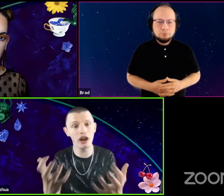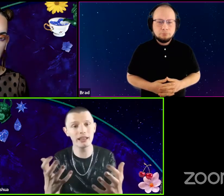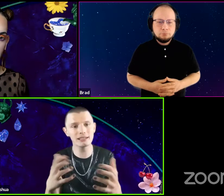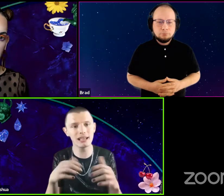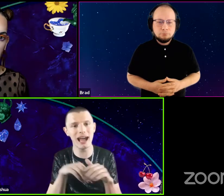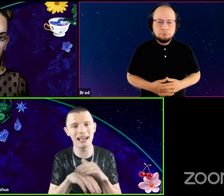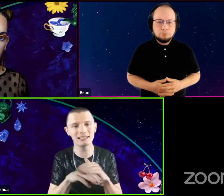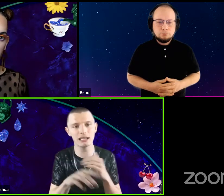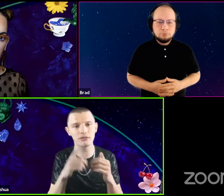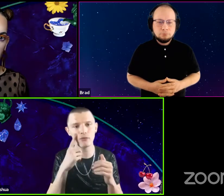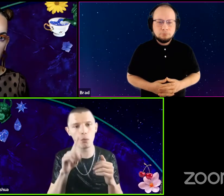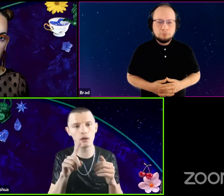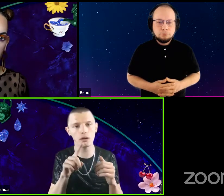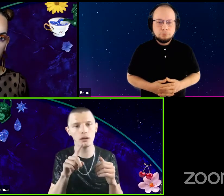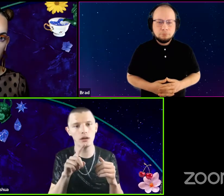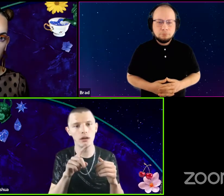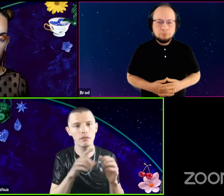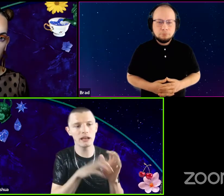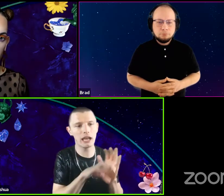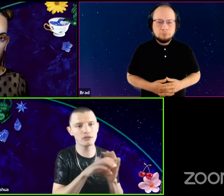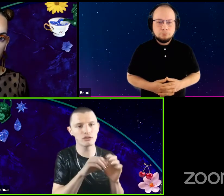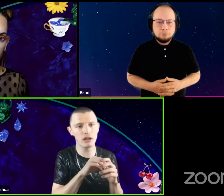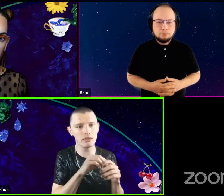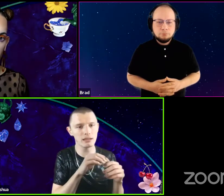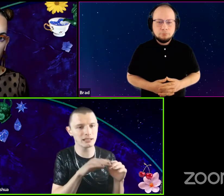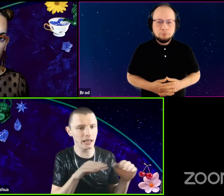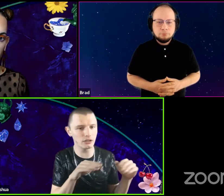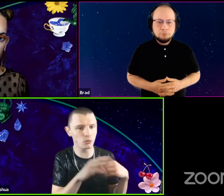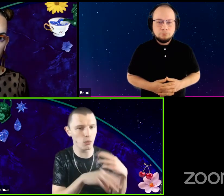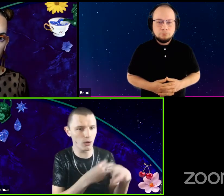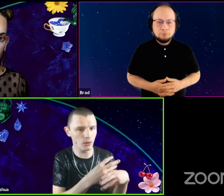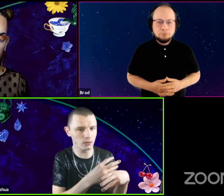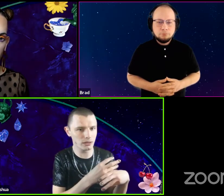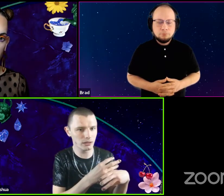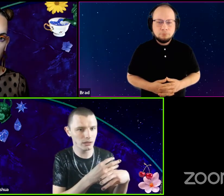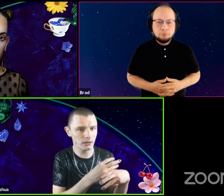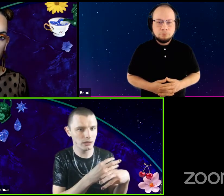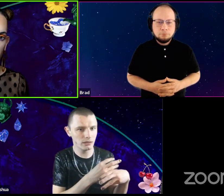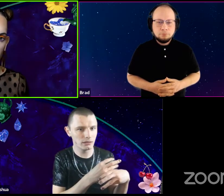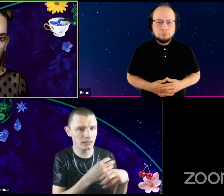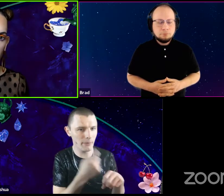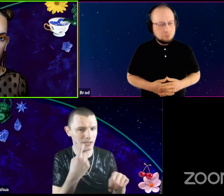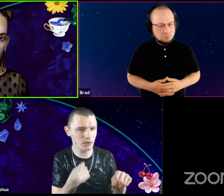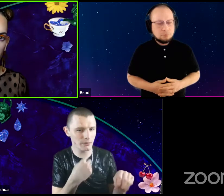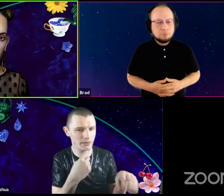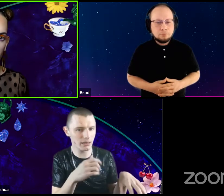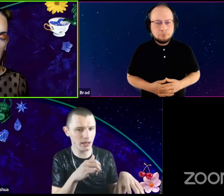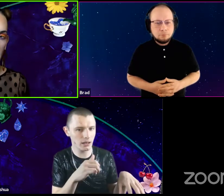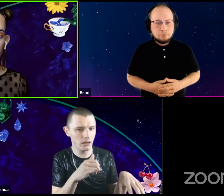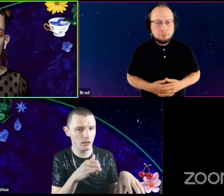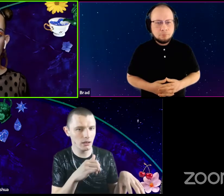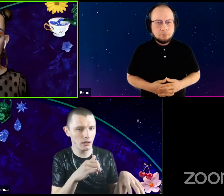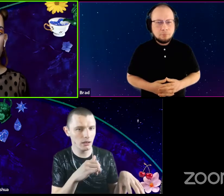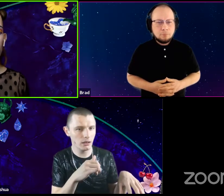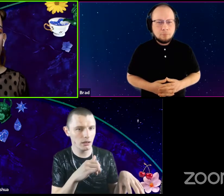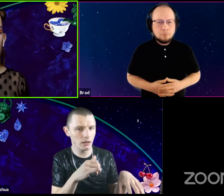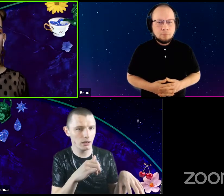and access for the characters in the stage world. Yeah. That makes sense. What I'm saying like,